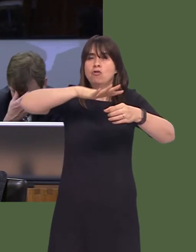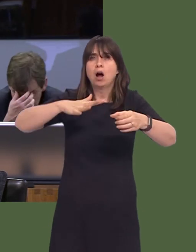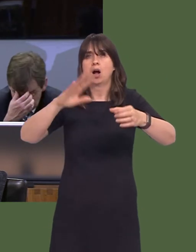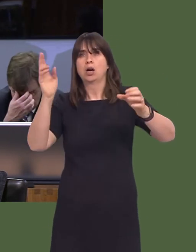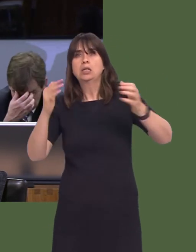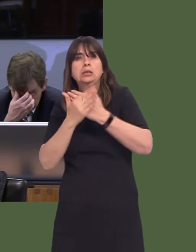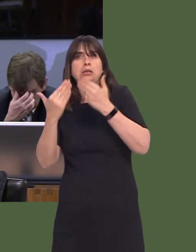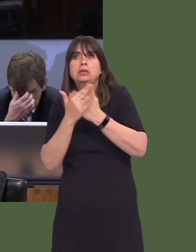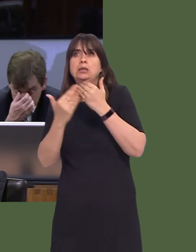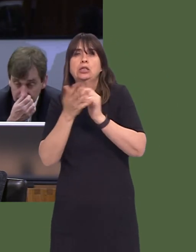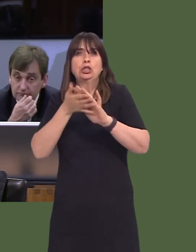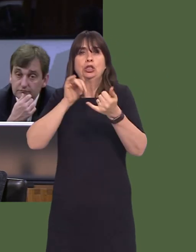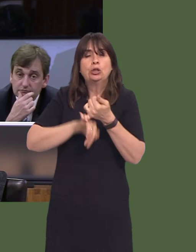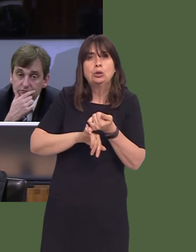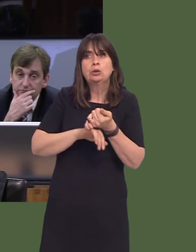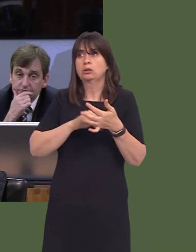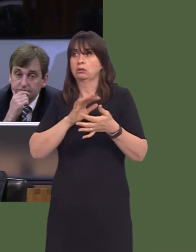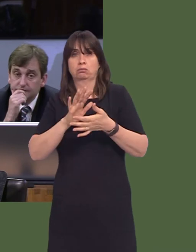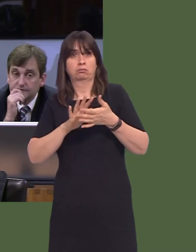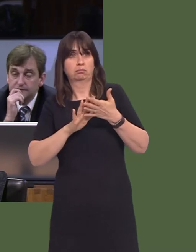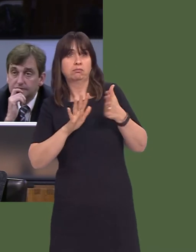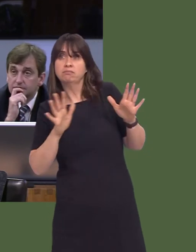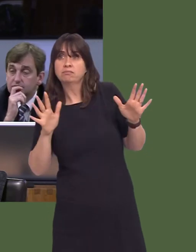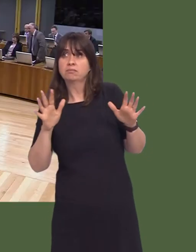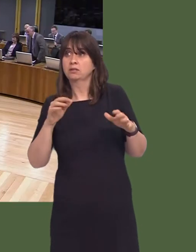it more up to date with current figures and current aspirations for the Welsh Government?